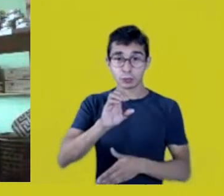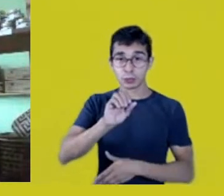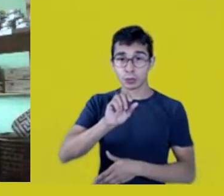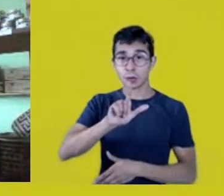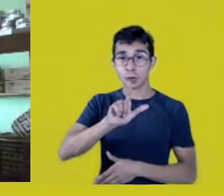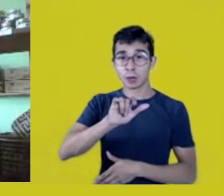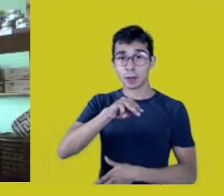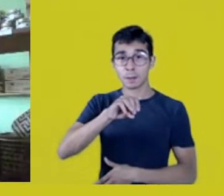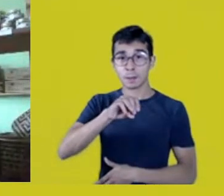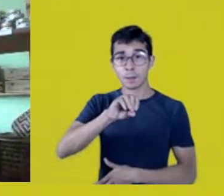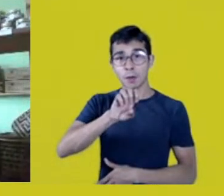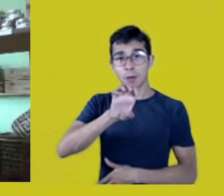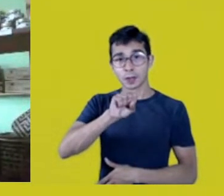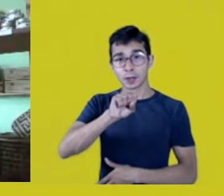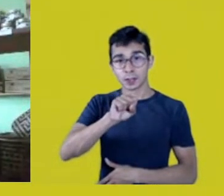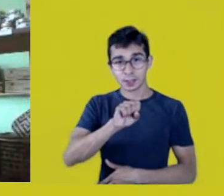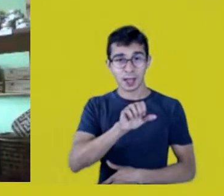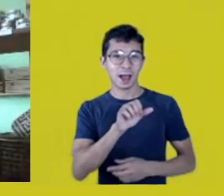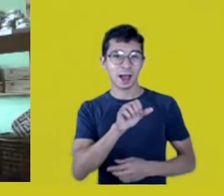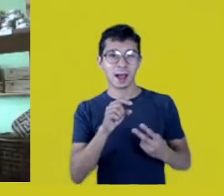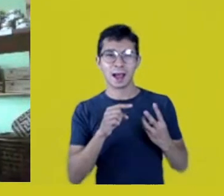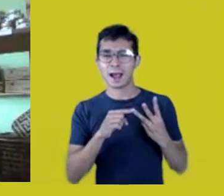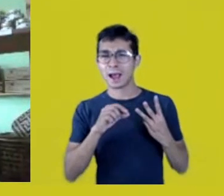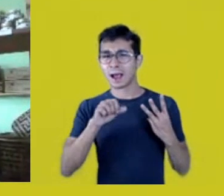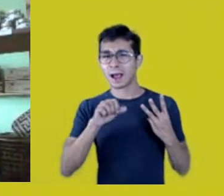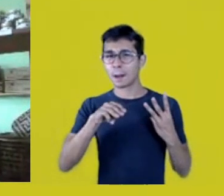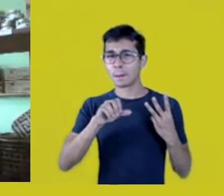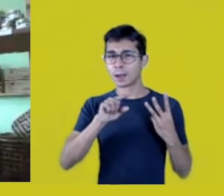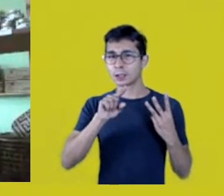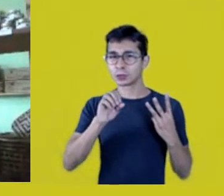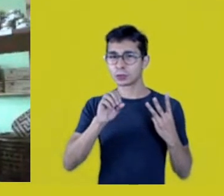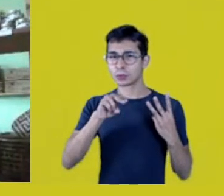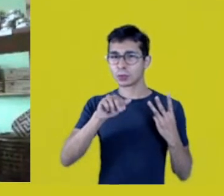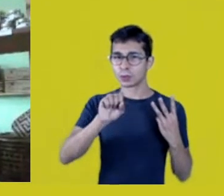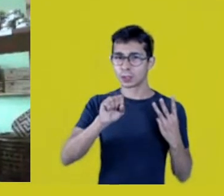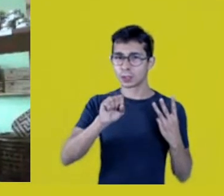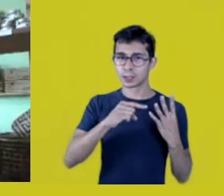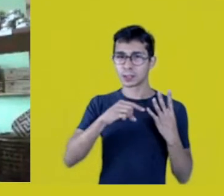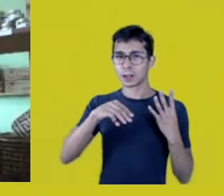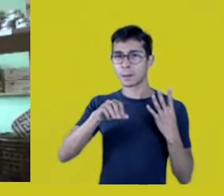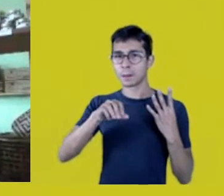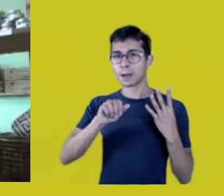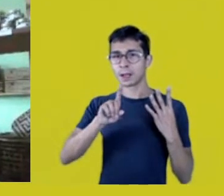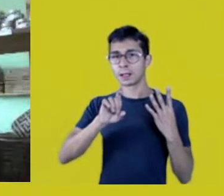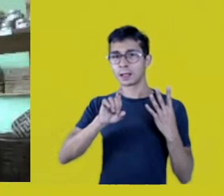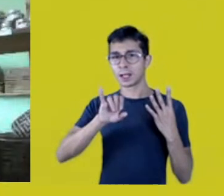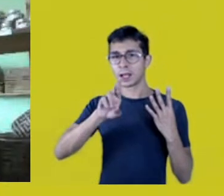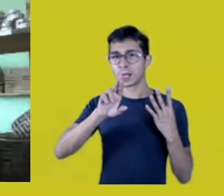of the Itaparanã and so many other rivers, lakes and creeks